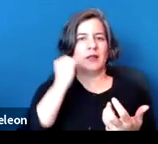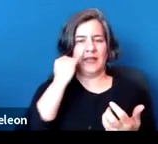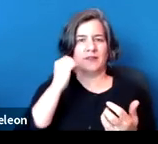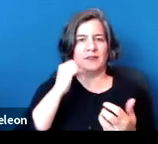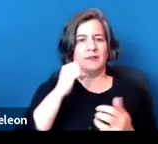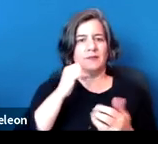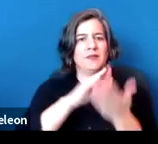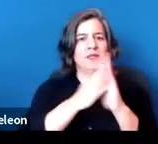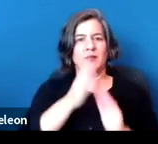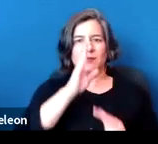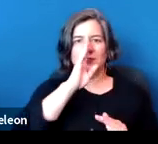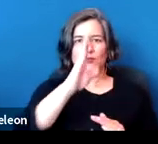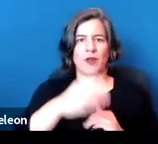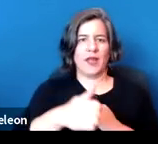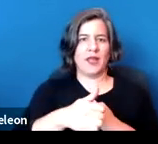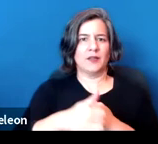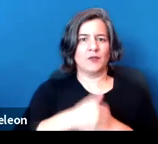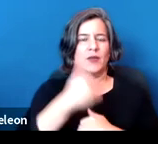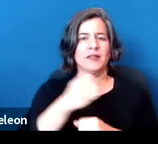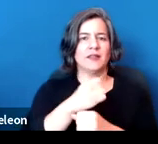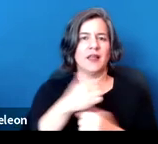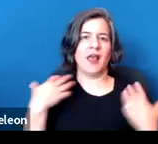to the health and safety of other individuals.